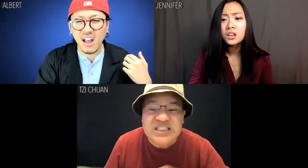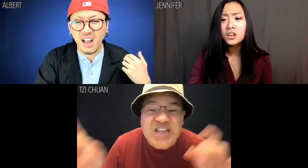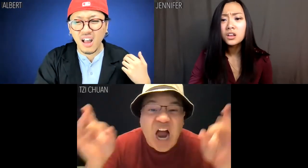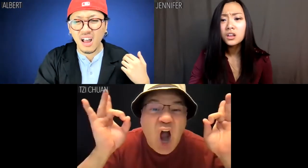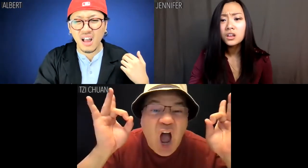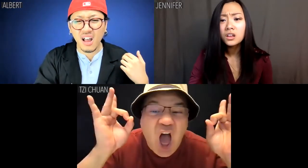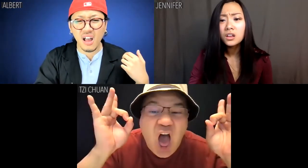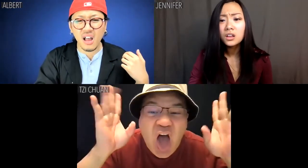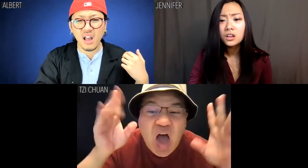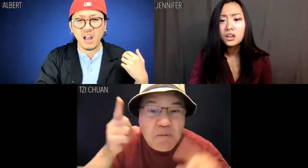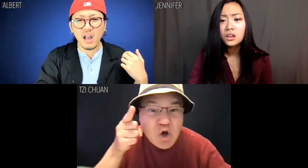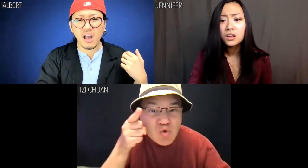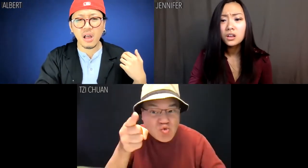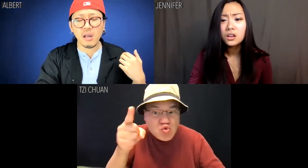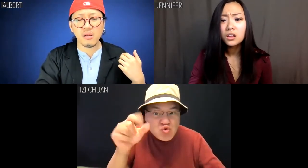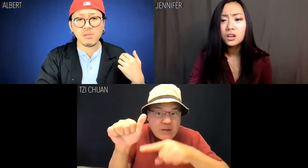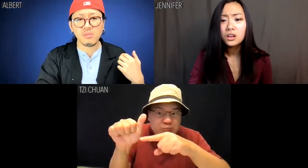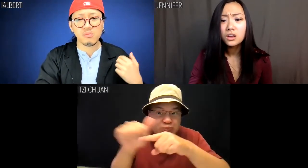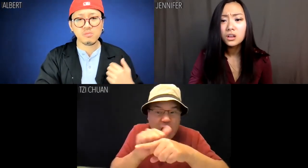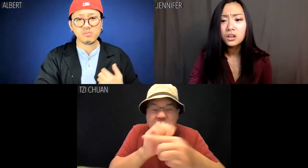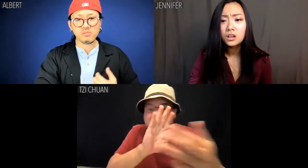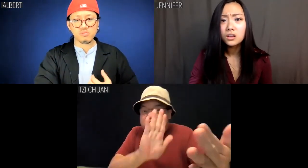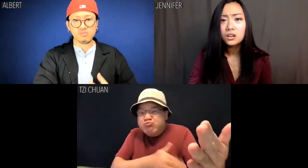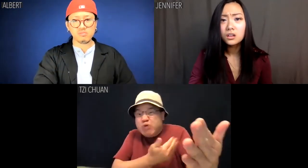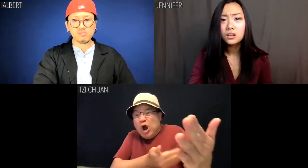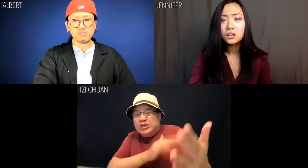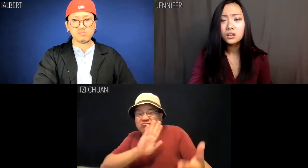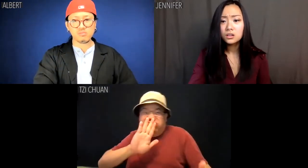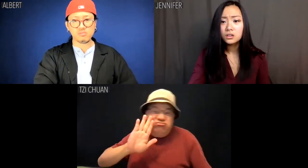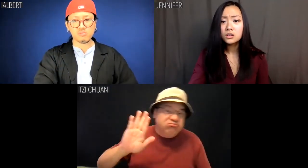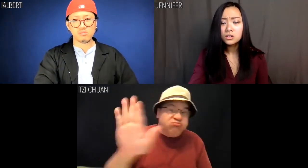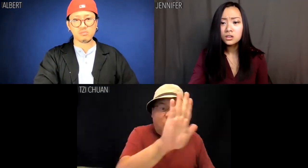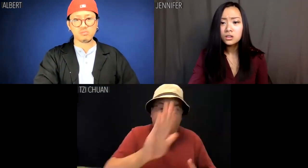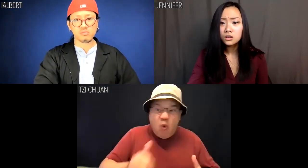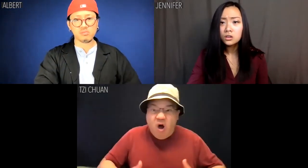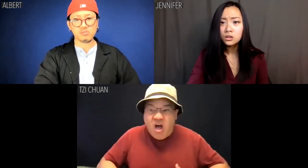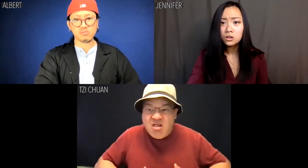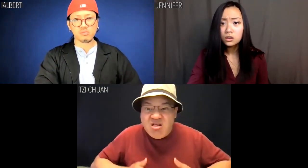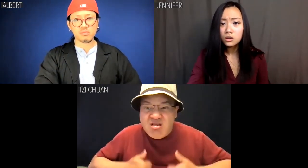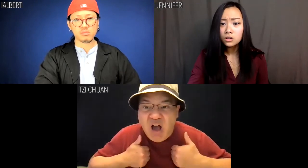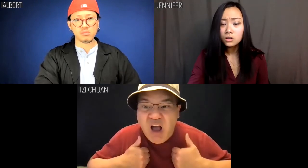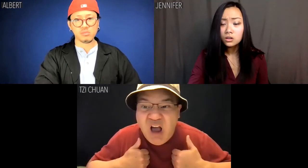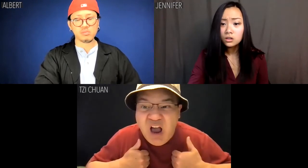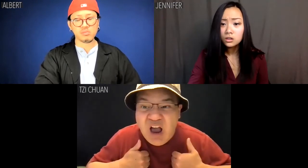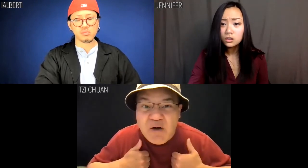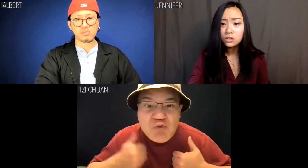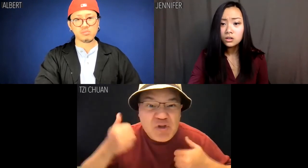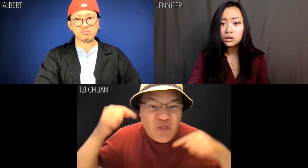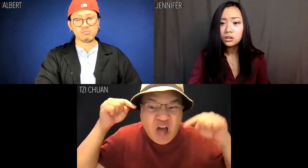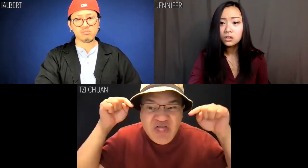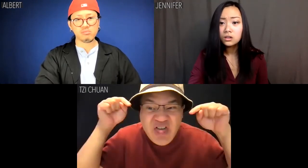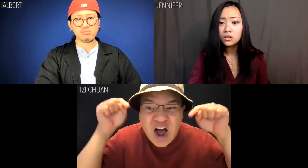Tzi Chuan: TURRIBLE, you practice music all your life to play this?